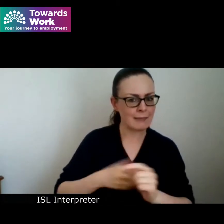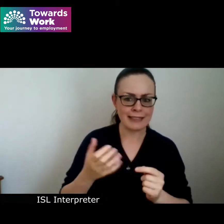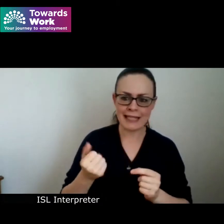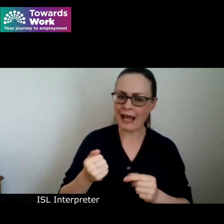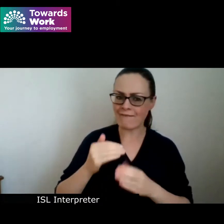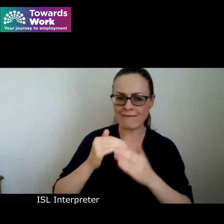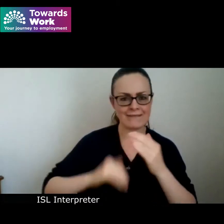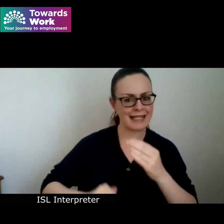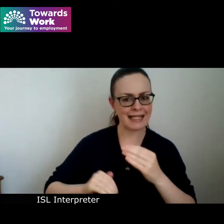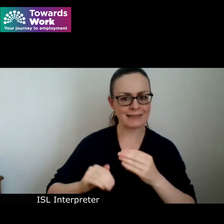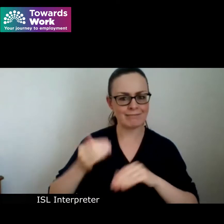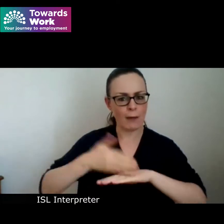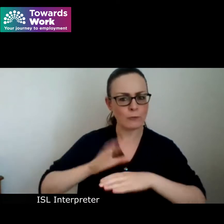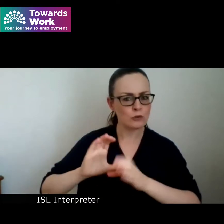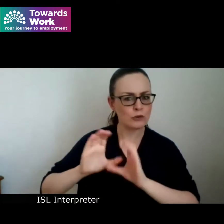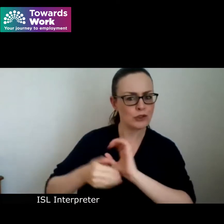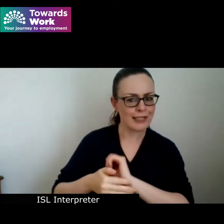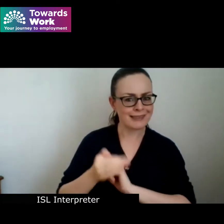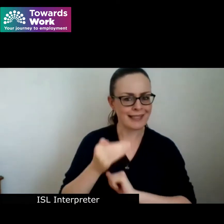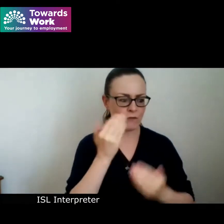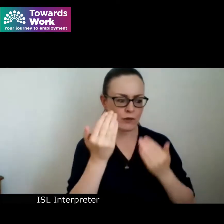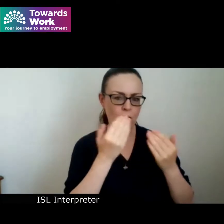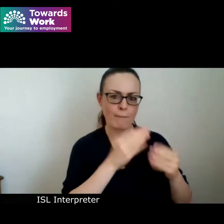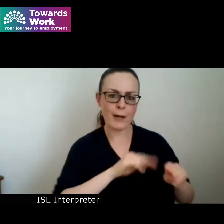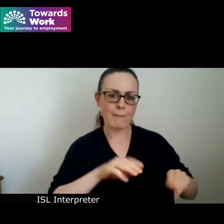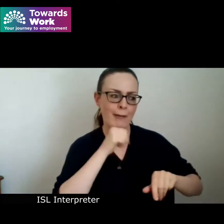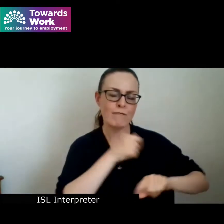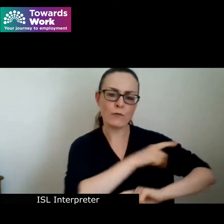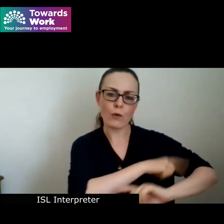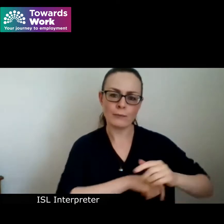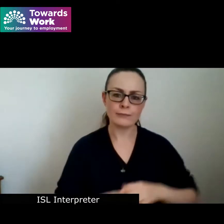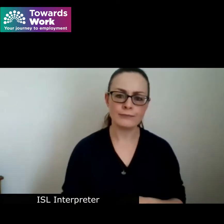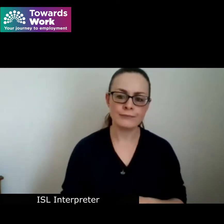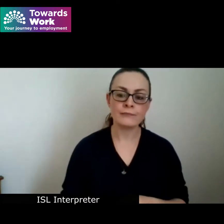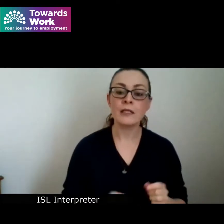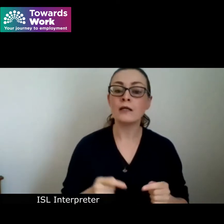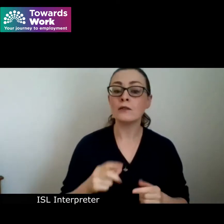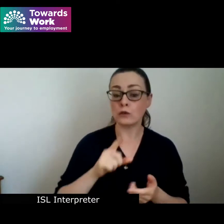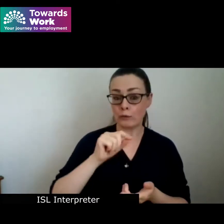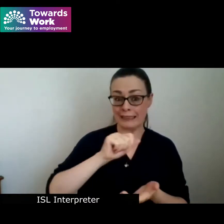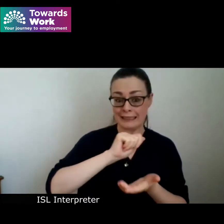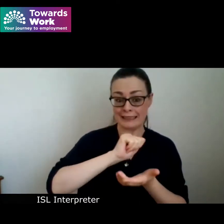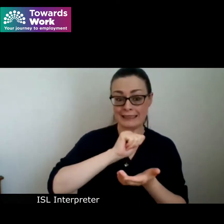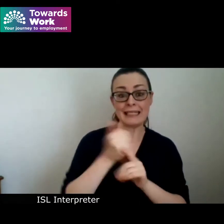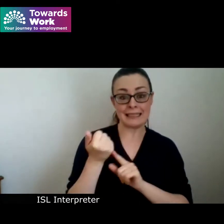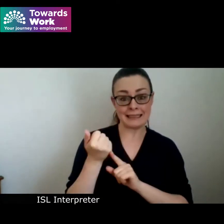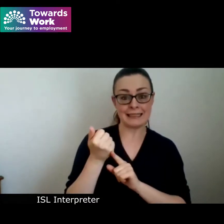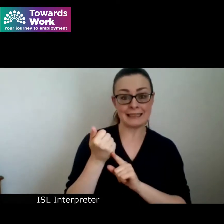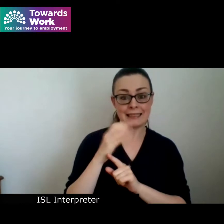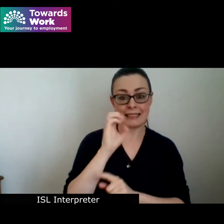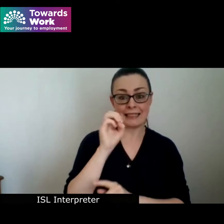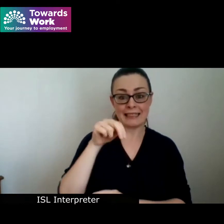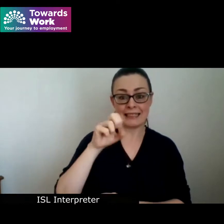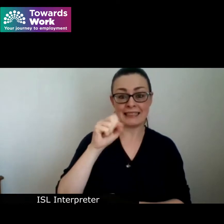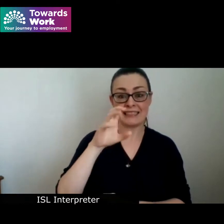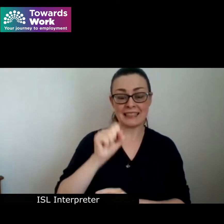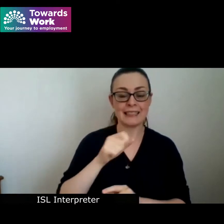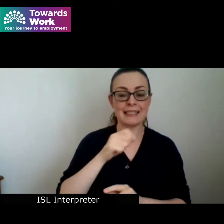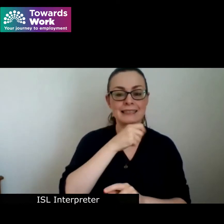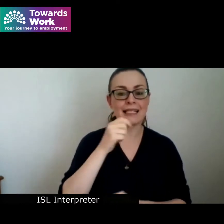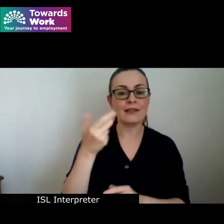to their non-disabled peers according to 2016 census only 36.5% of people with a disability